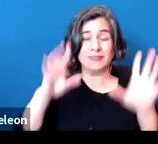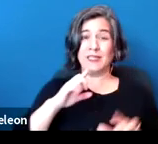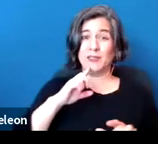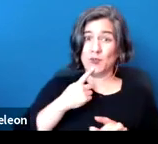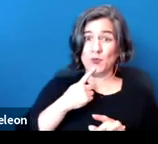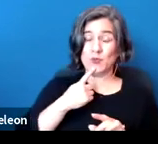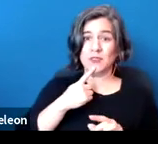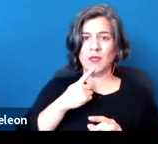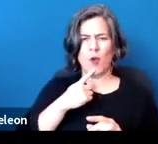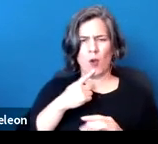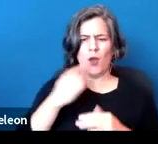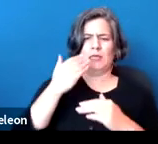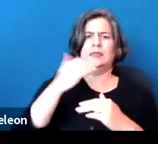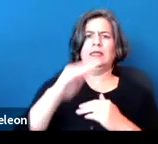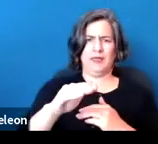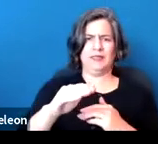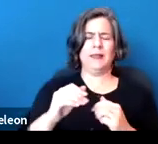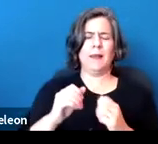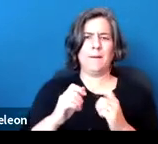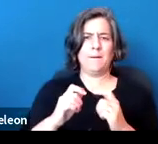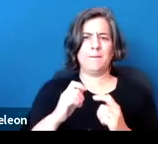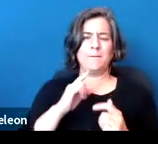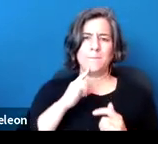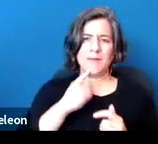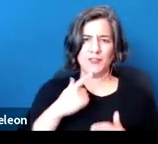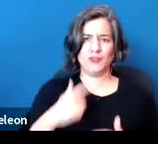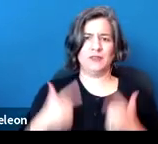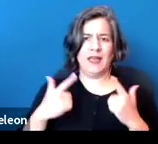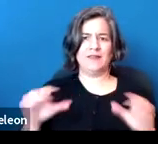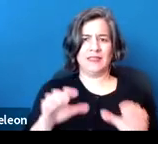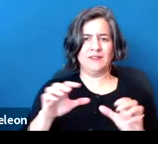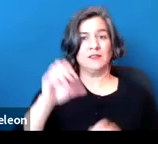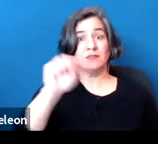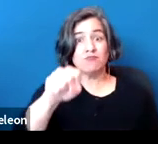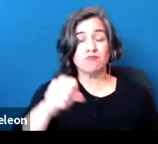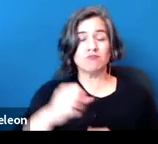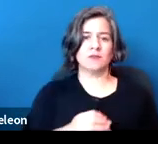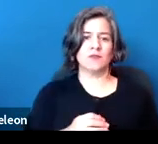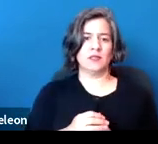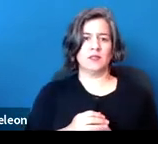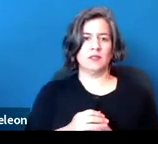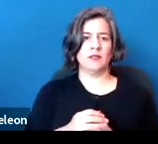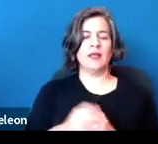or substantially limiting major life activities, it is going to kick you into these entitlements